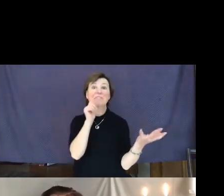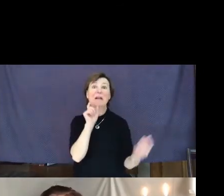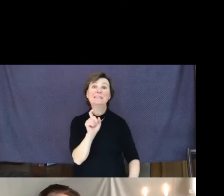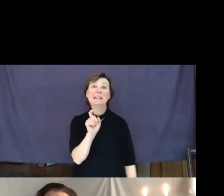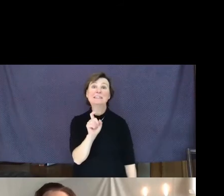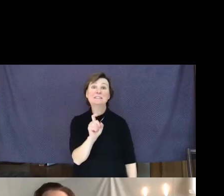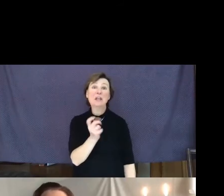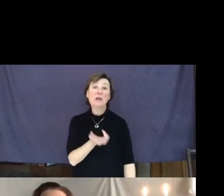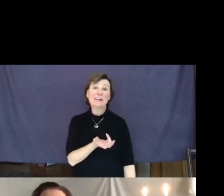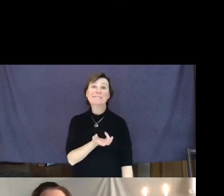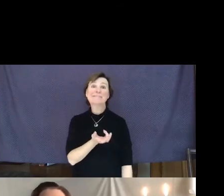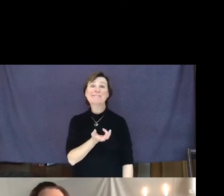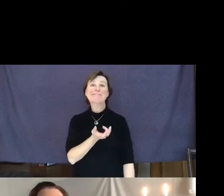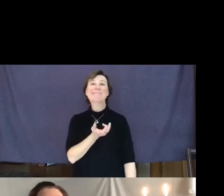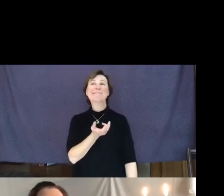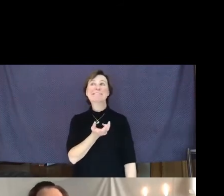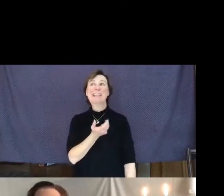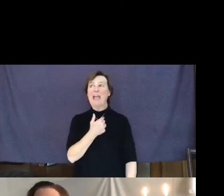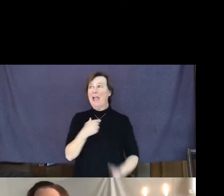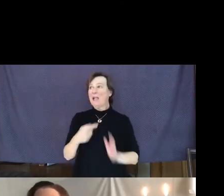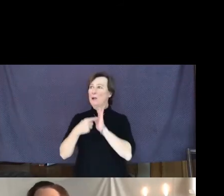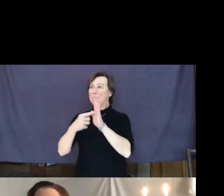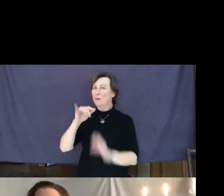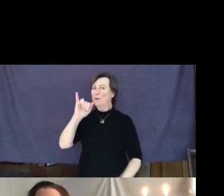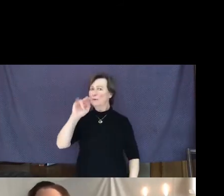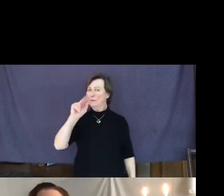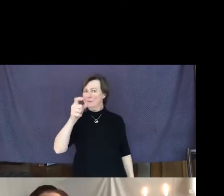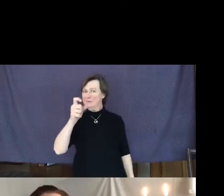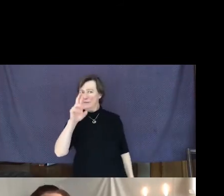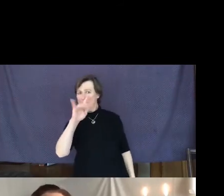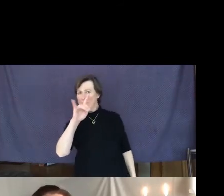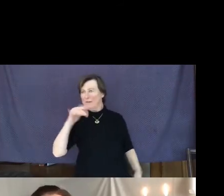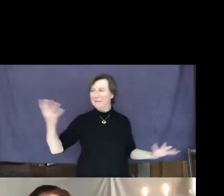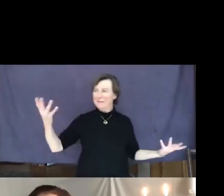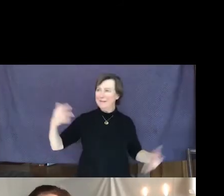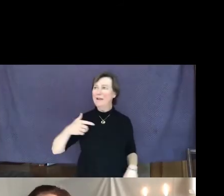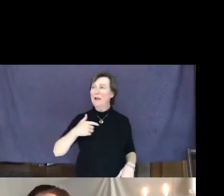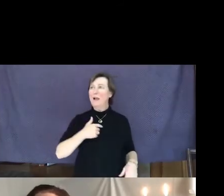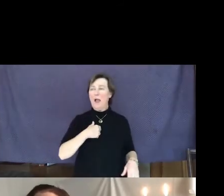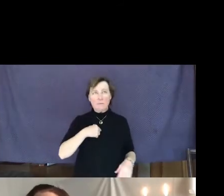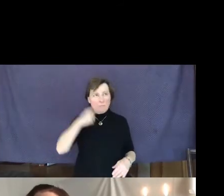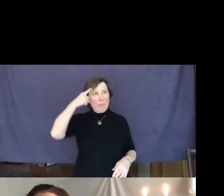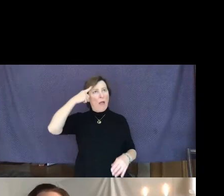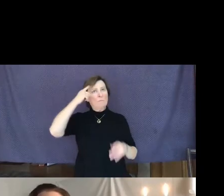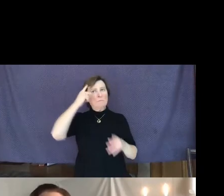I had shown integrity, hadn't I? Consciously went and had done the right